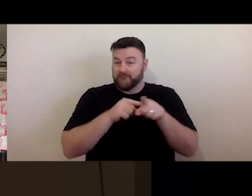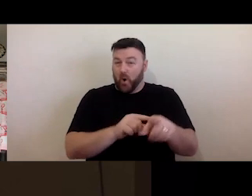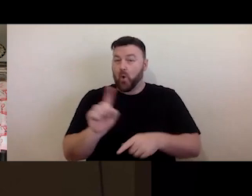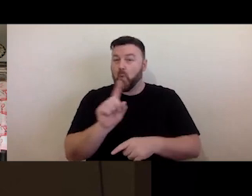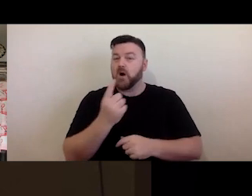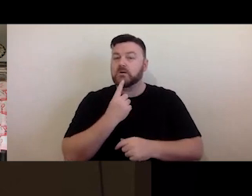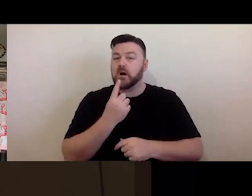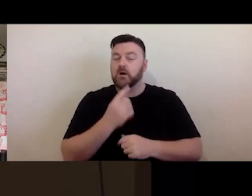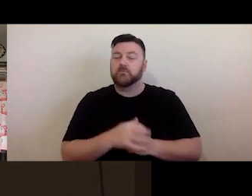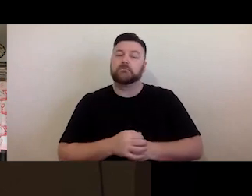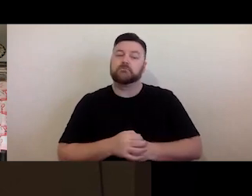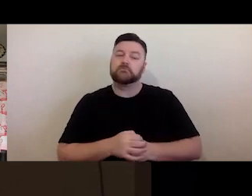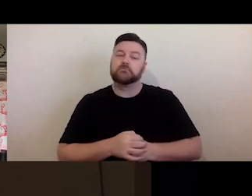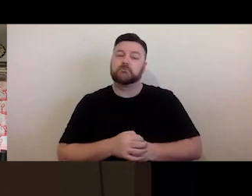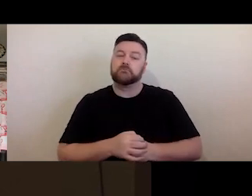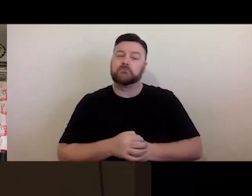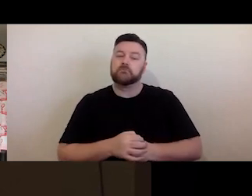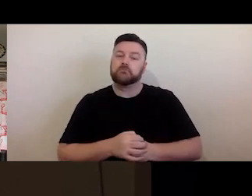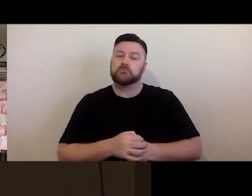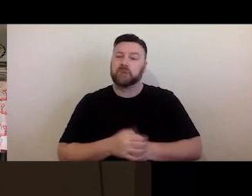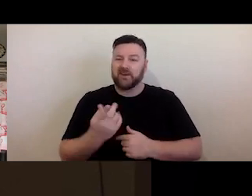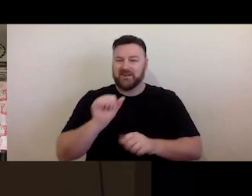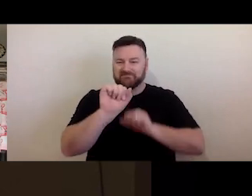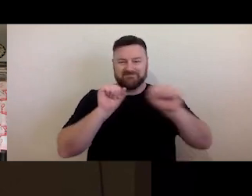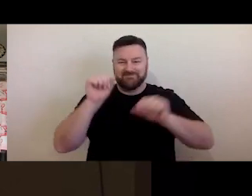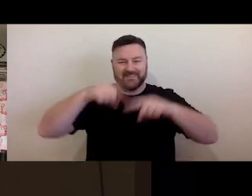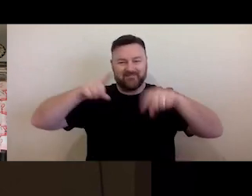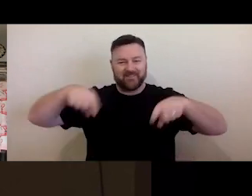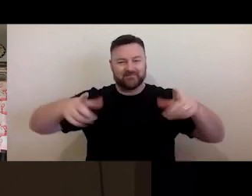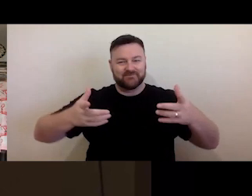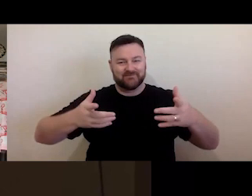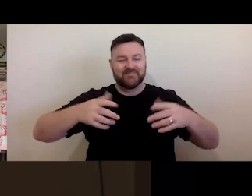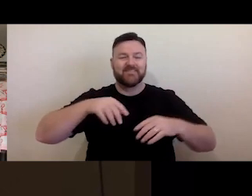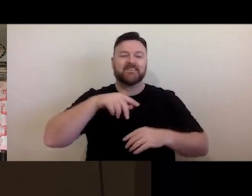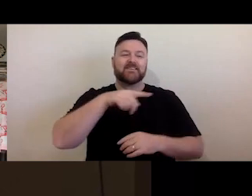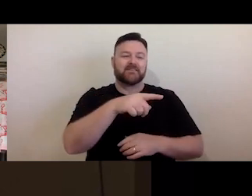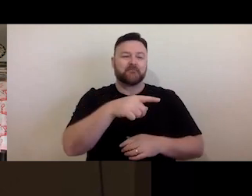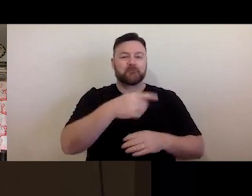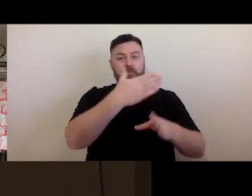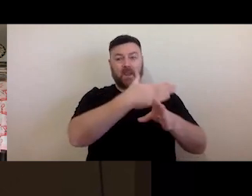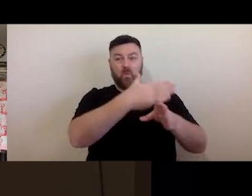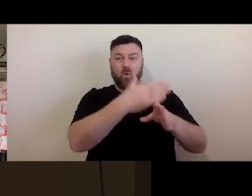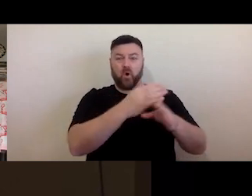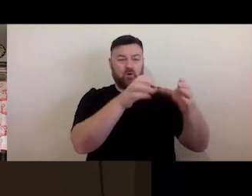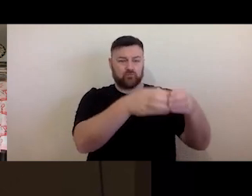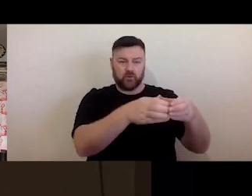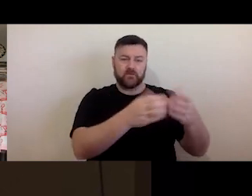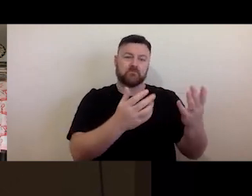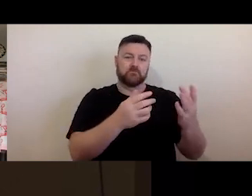exists is different, depending on type of material. So, if you are talking about works categories - literary, dramatic, musical and